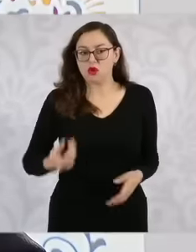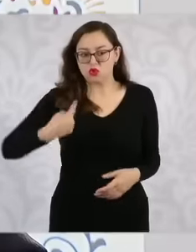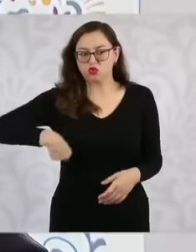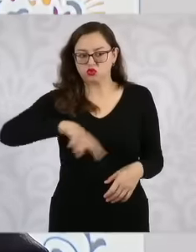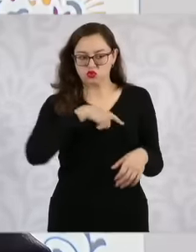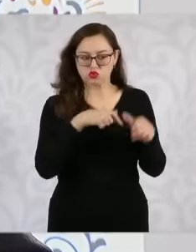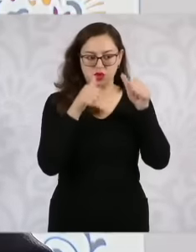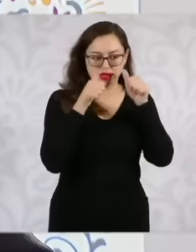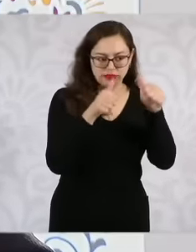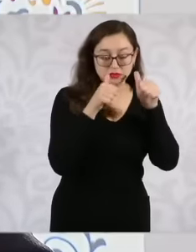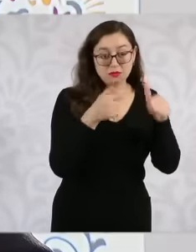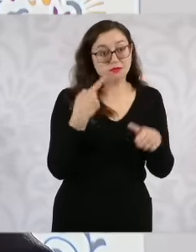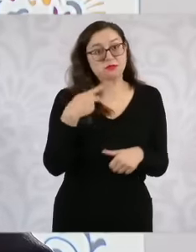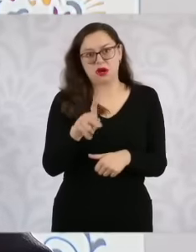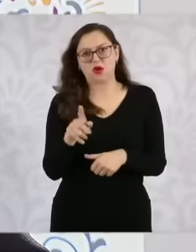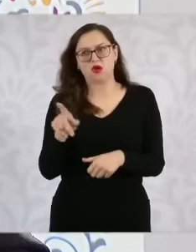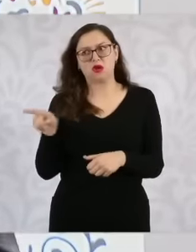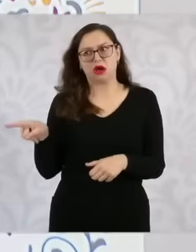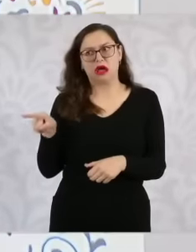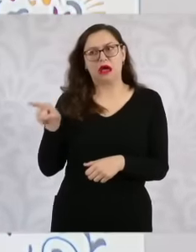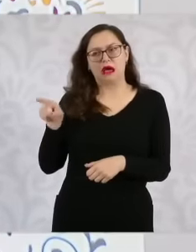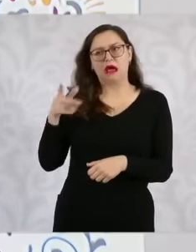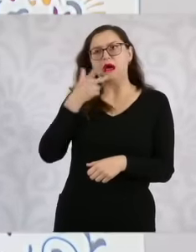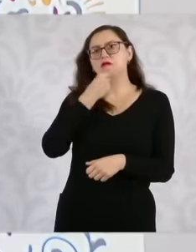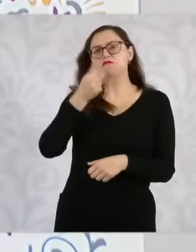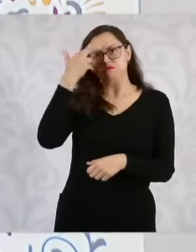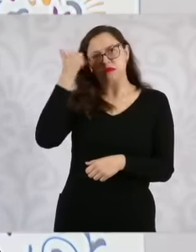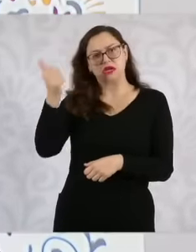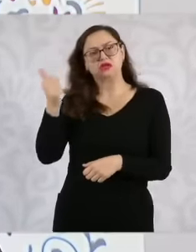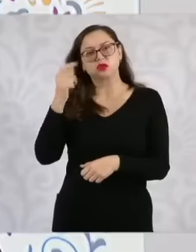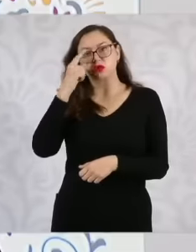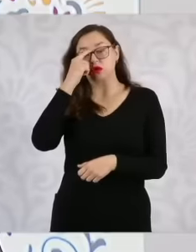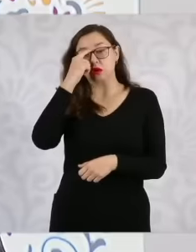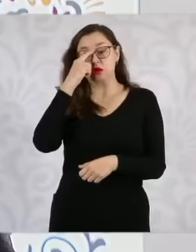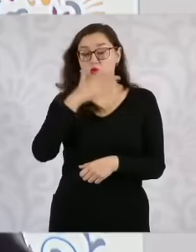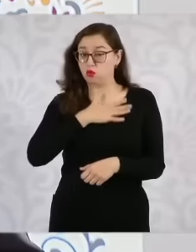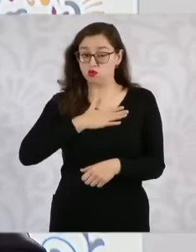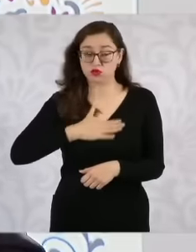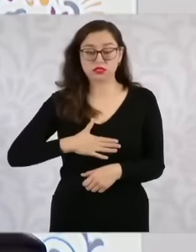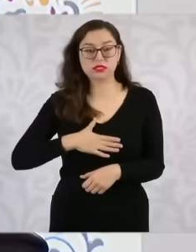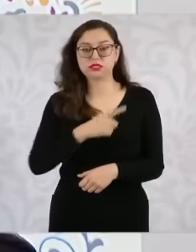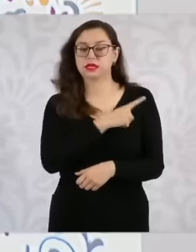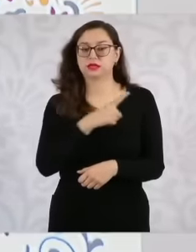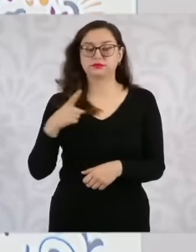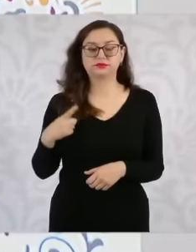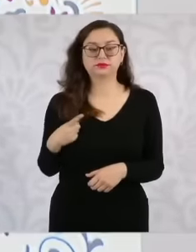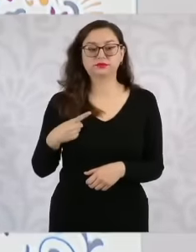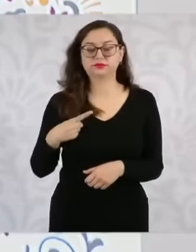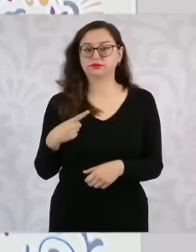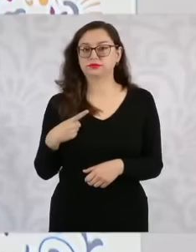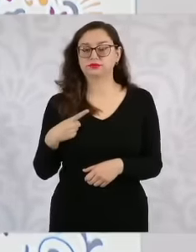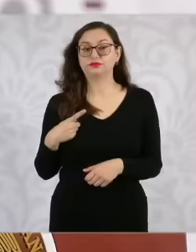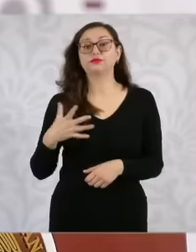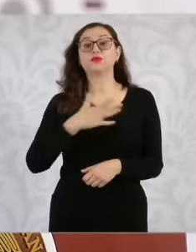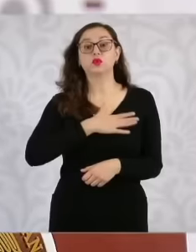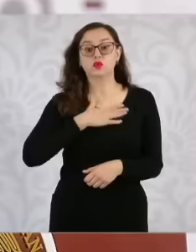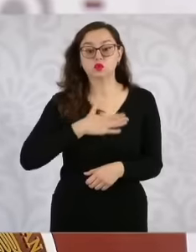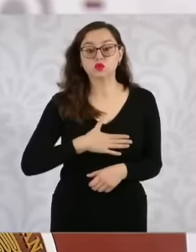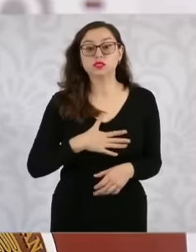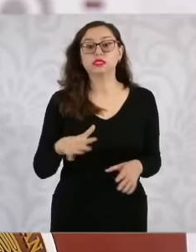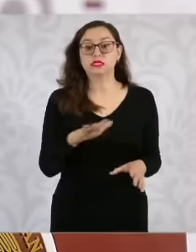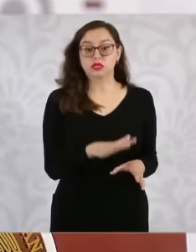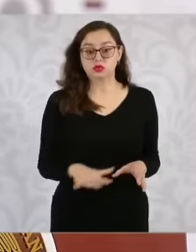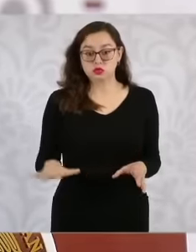of justice, justice in every sense, social justice, but also a